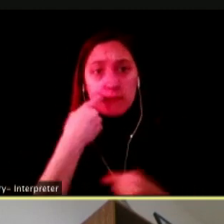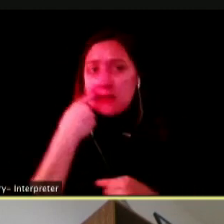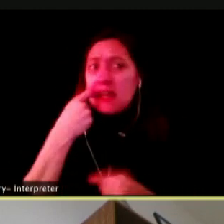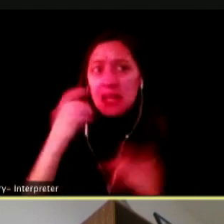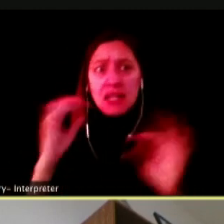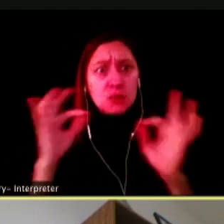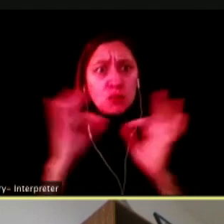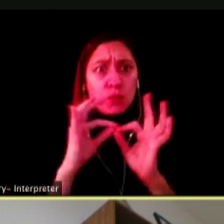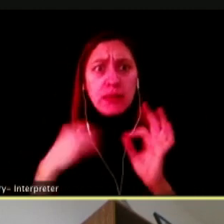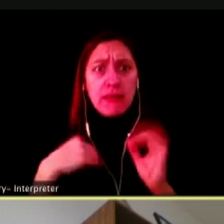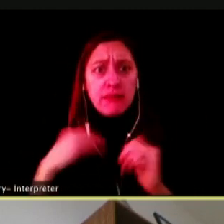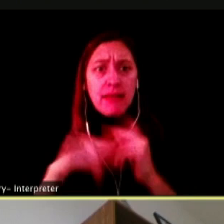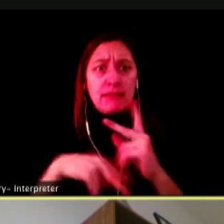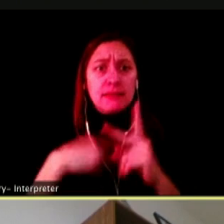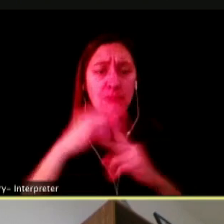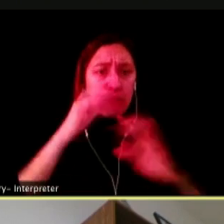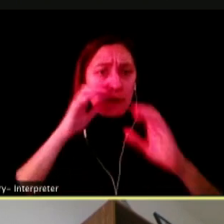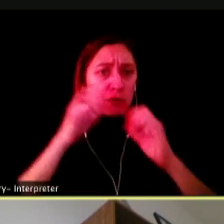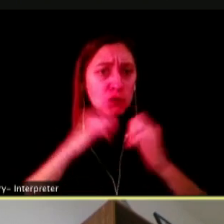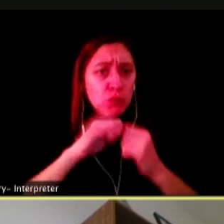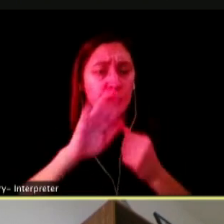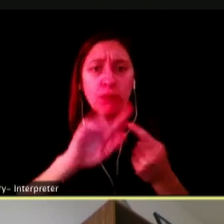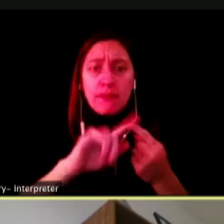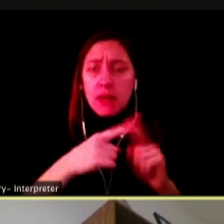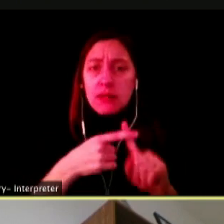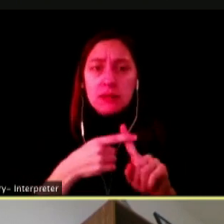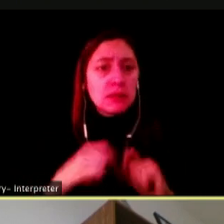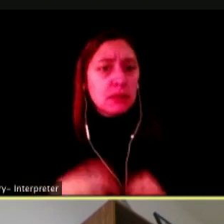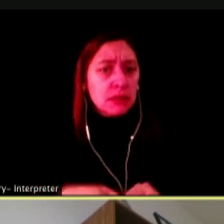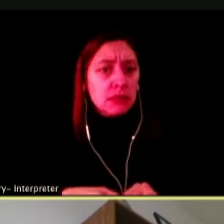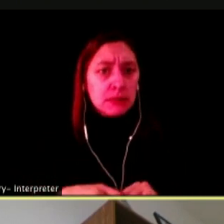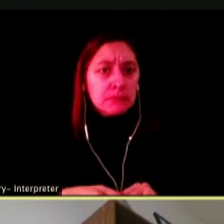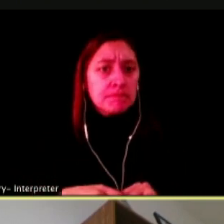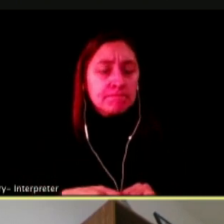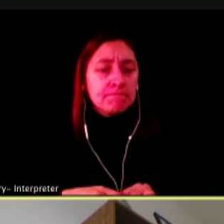BECAUSE SURE, YOU MAY NOT LOSE THEM AS A FRIEND BUT AT LEAST YOU WON'T BE LOSING THEM COMPLETELY